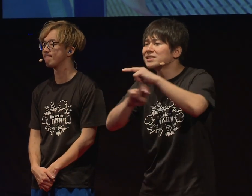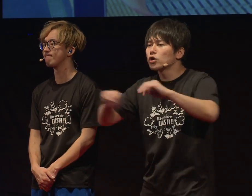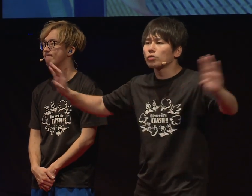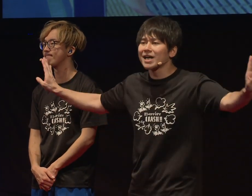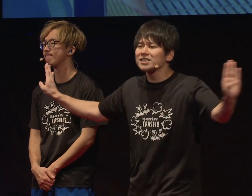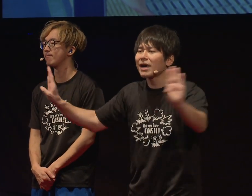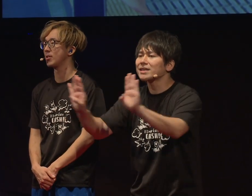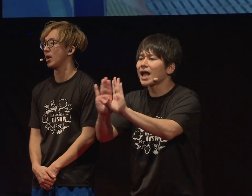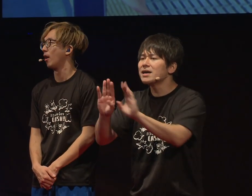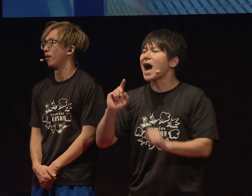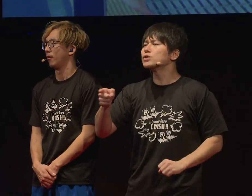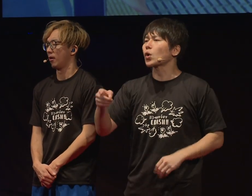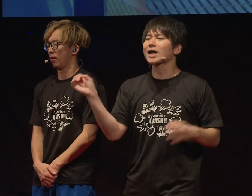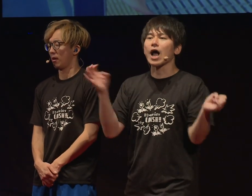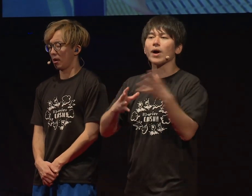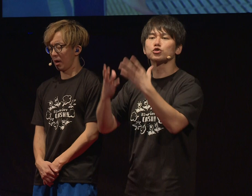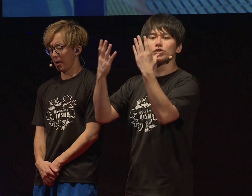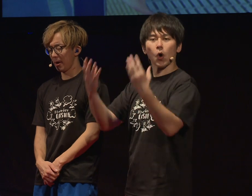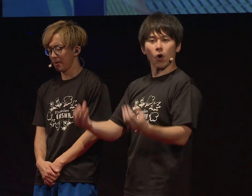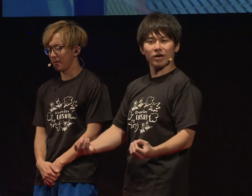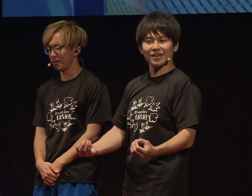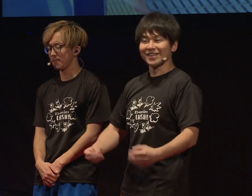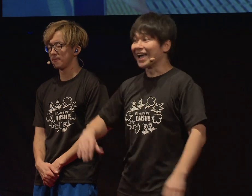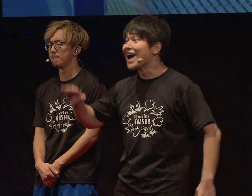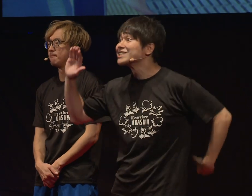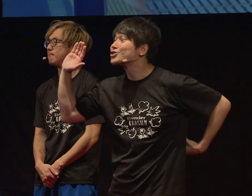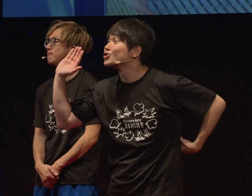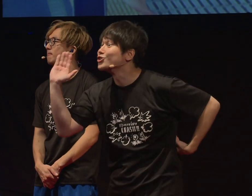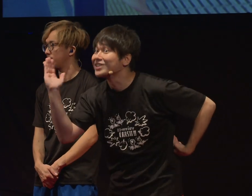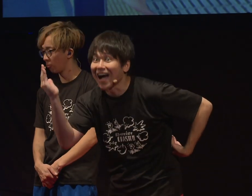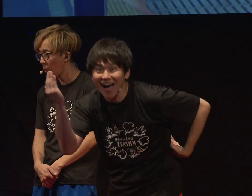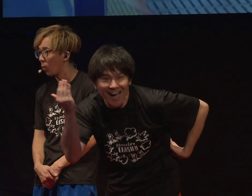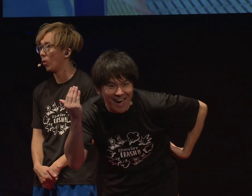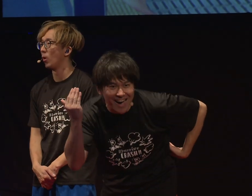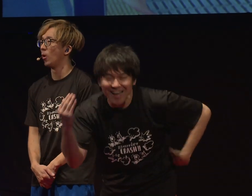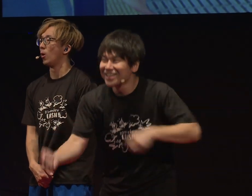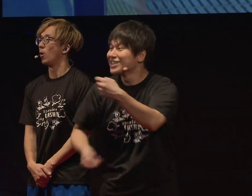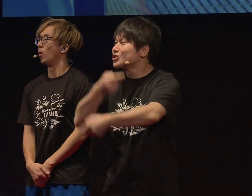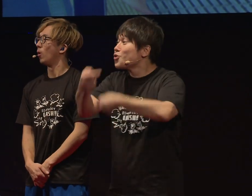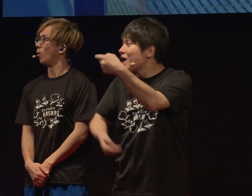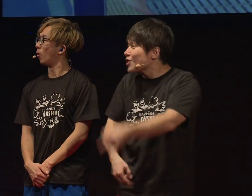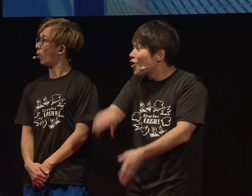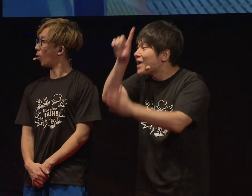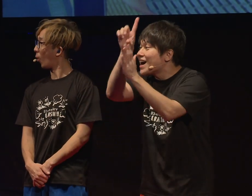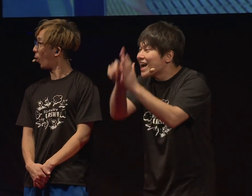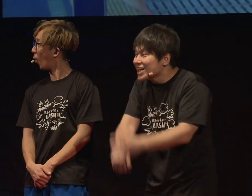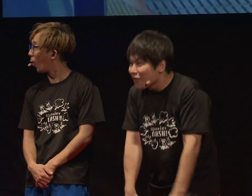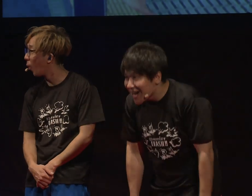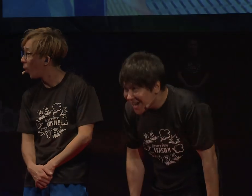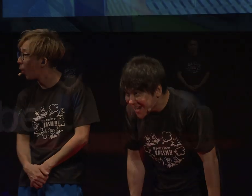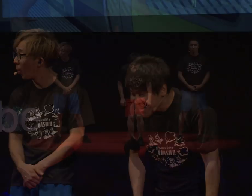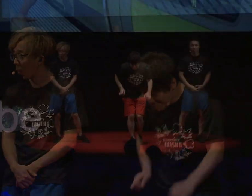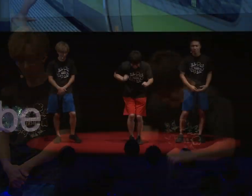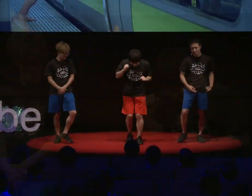when the doors close, conversation is over. But... with sign language...